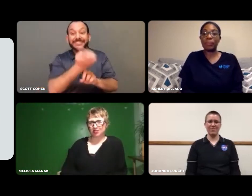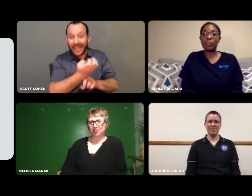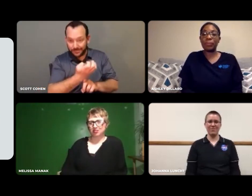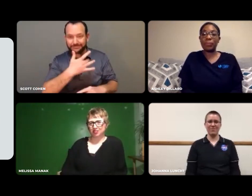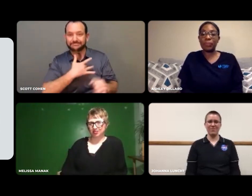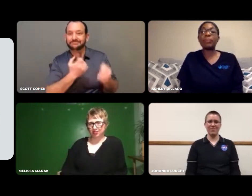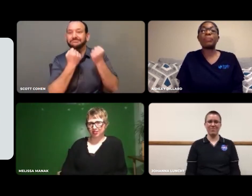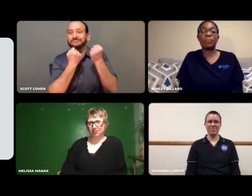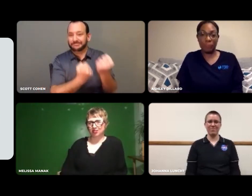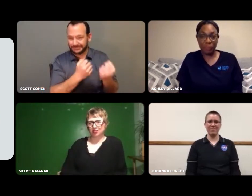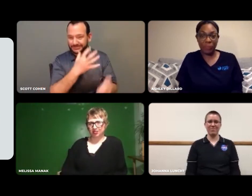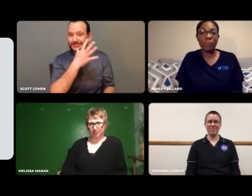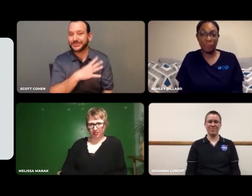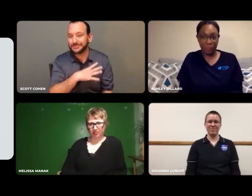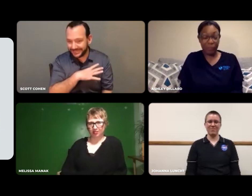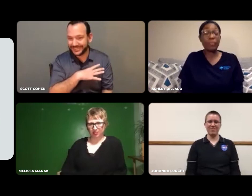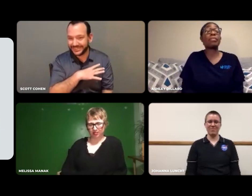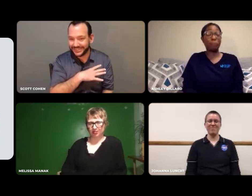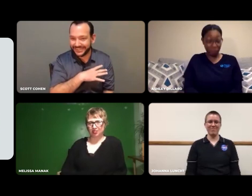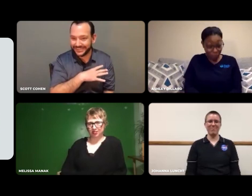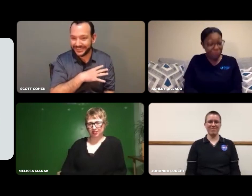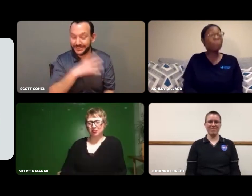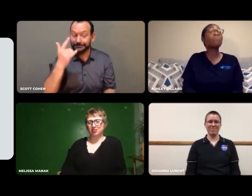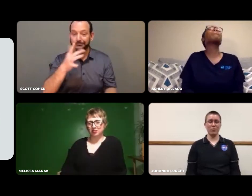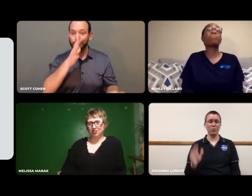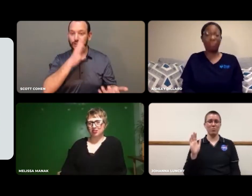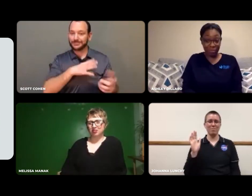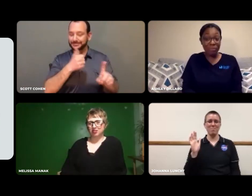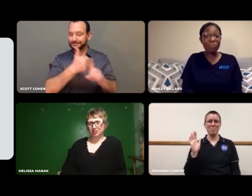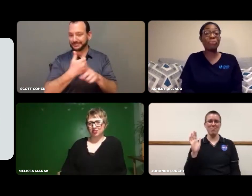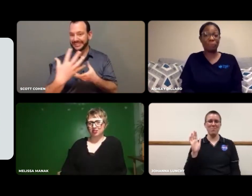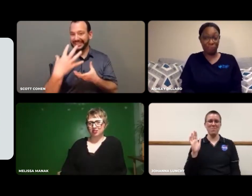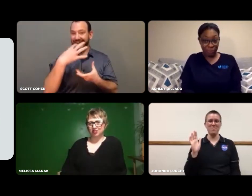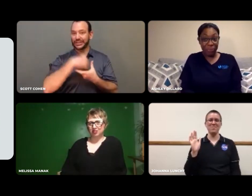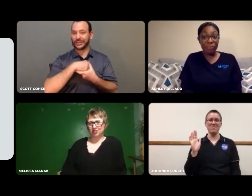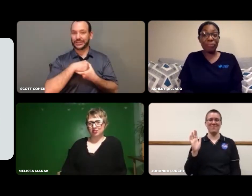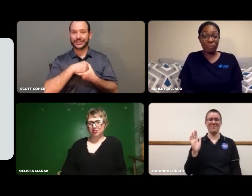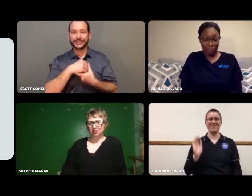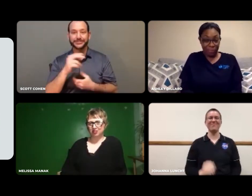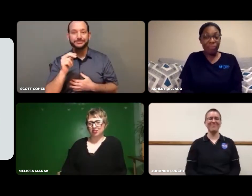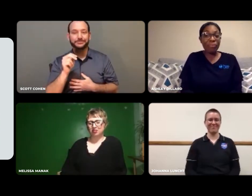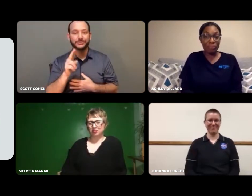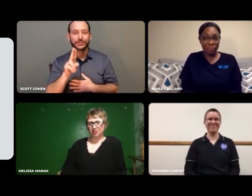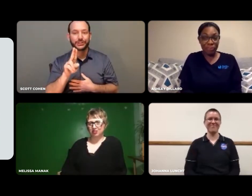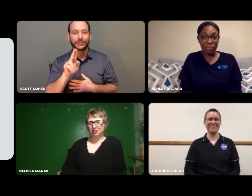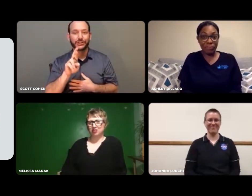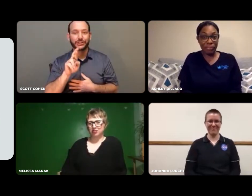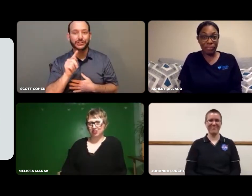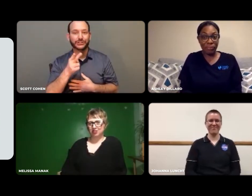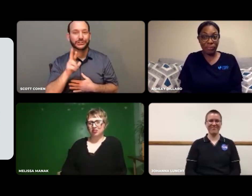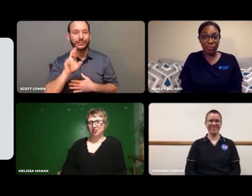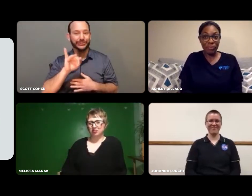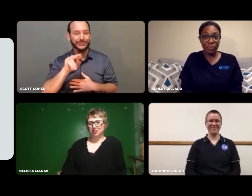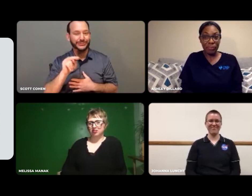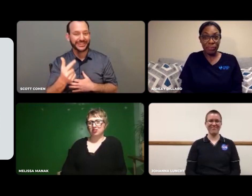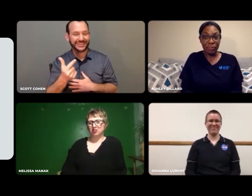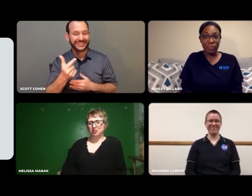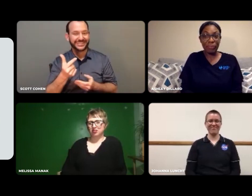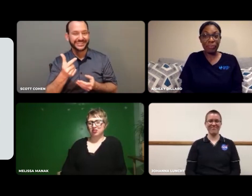and the environment -- typically tends to be dominated by females because of the nurturing